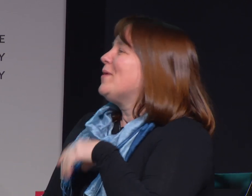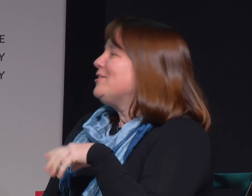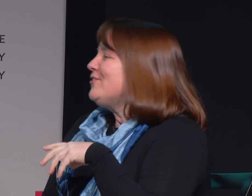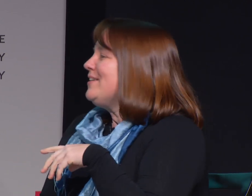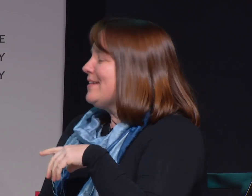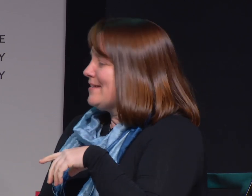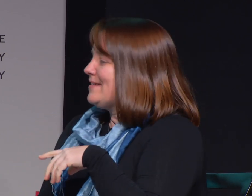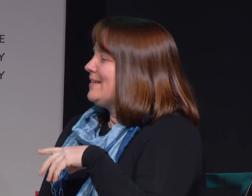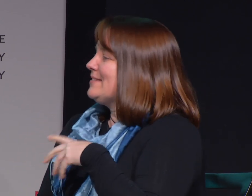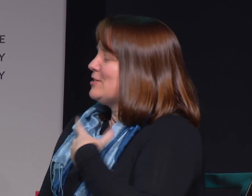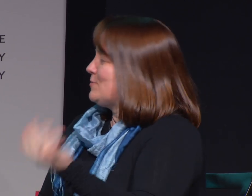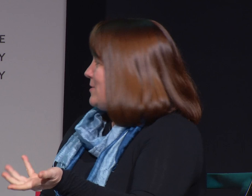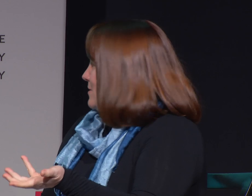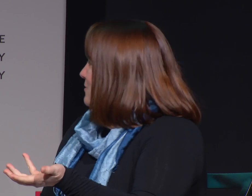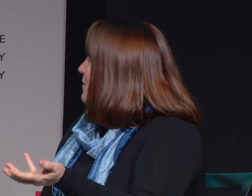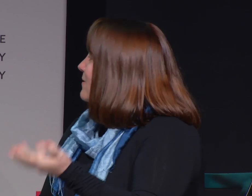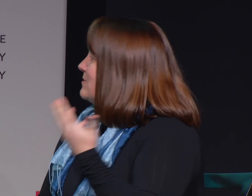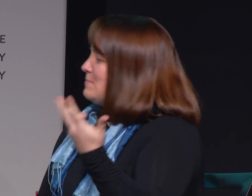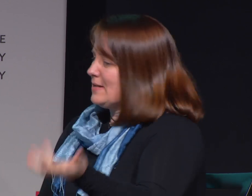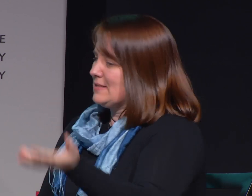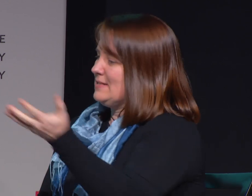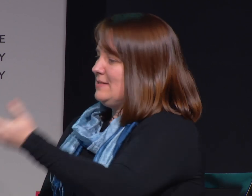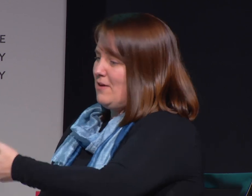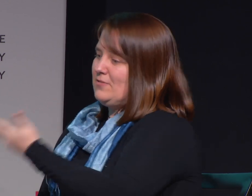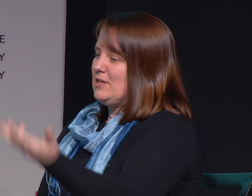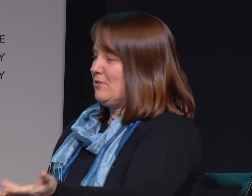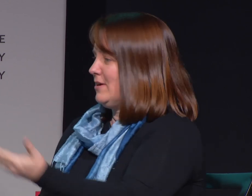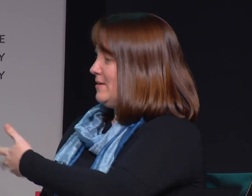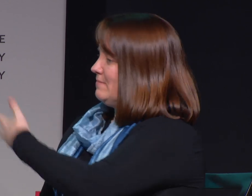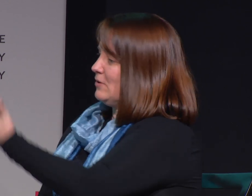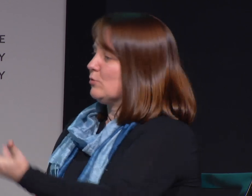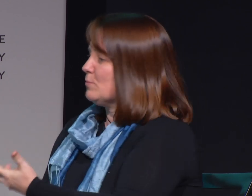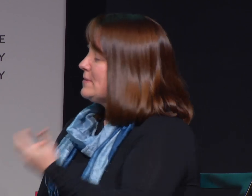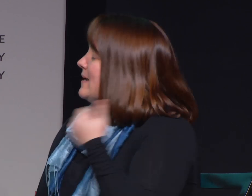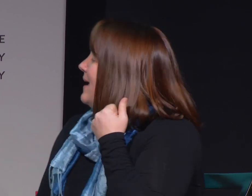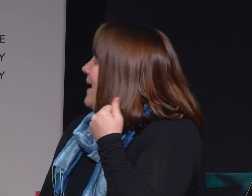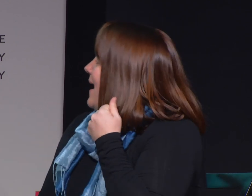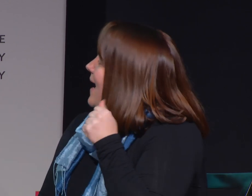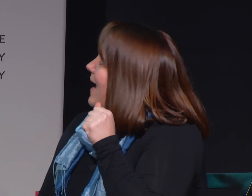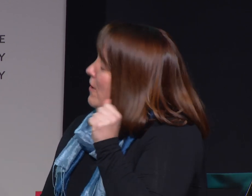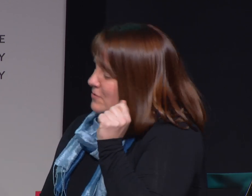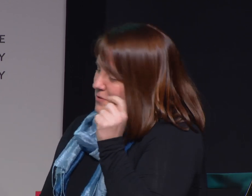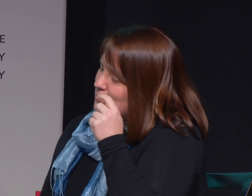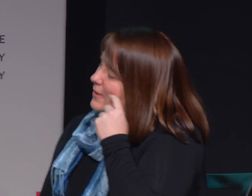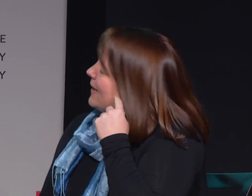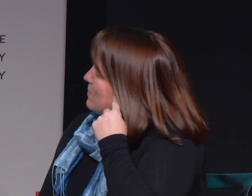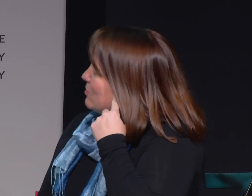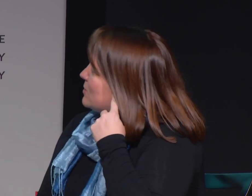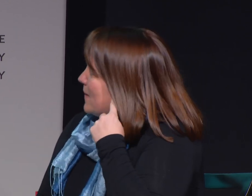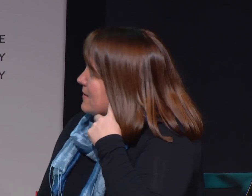When you're in situations where there's mixed deaf and hearing groups how do you claim your space?